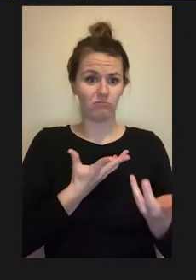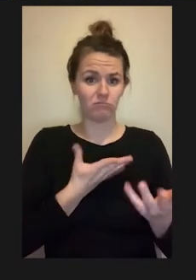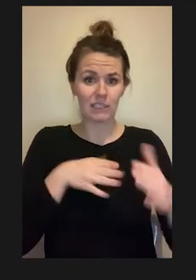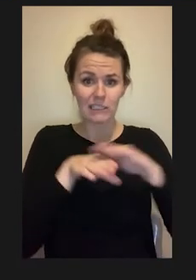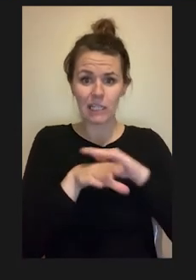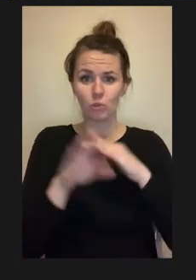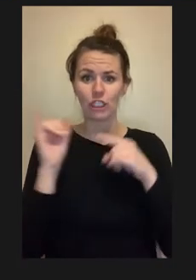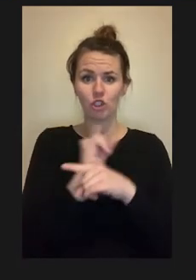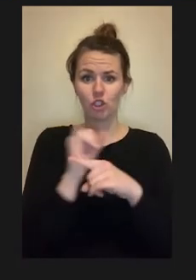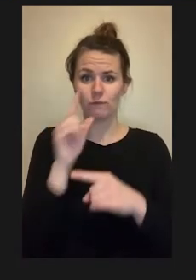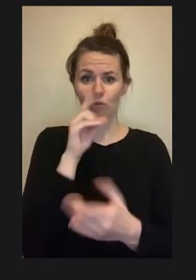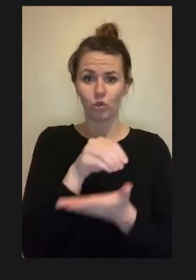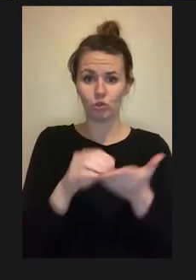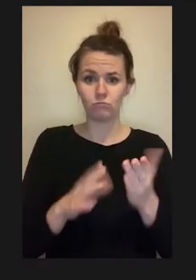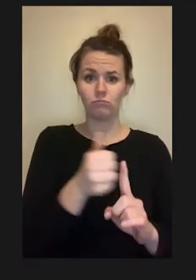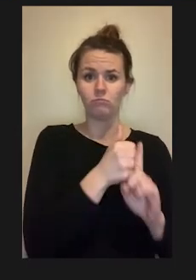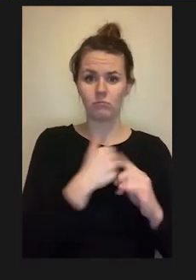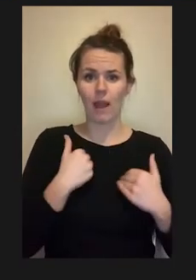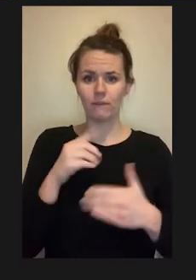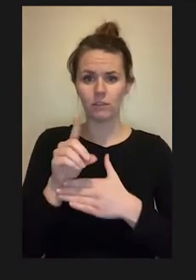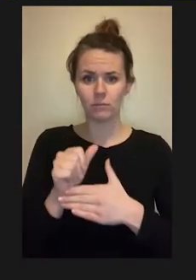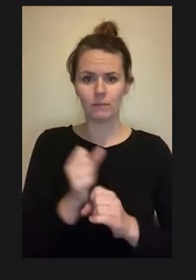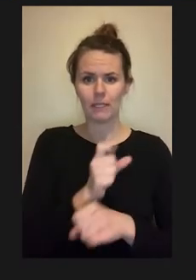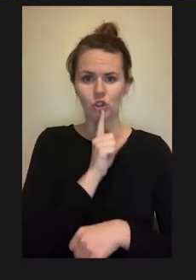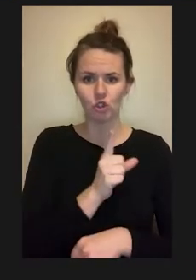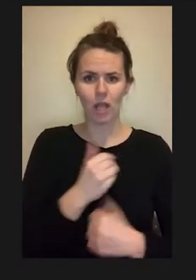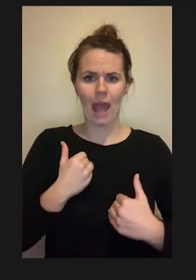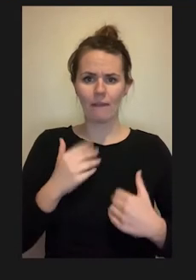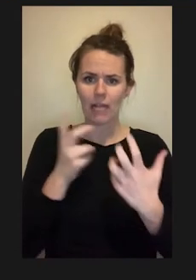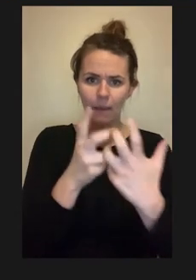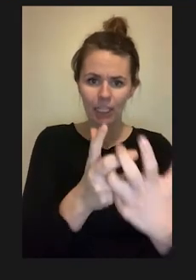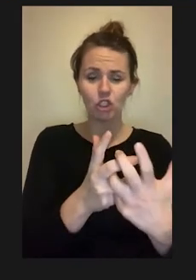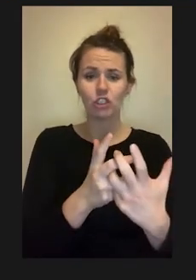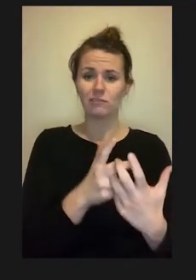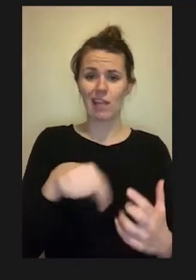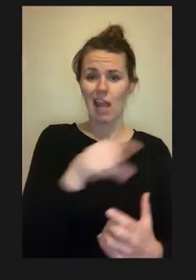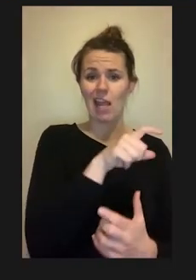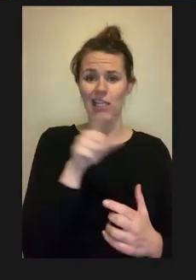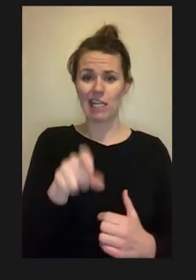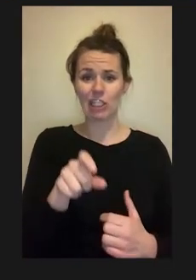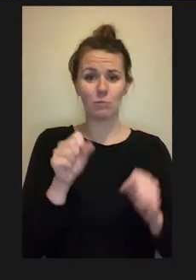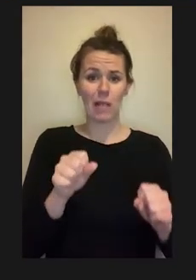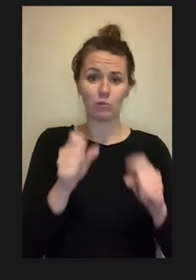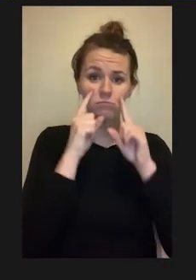with disabilities and making sure they have the accommodations that they need to be successful?